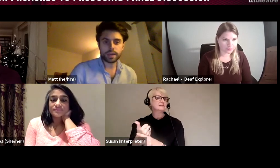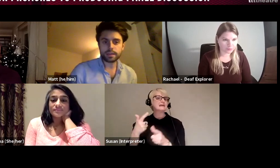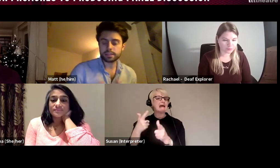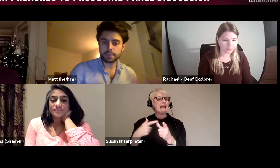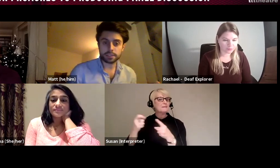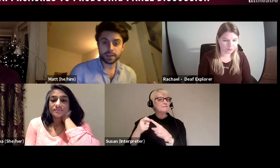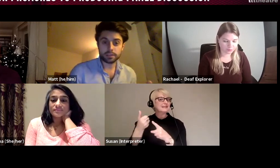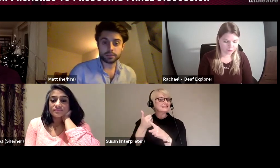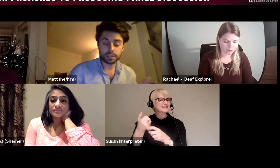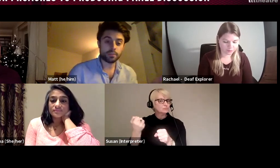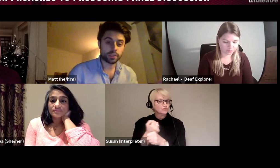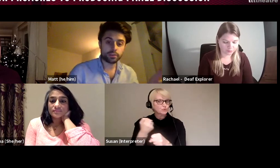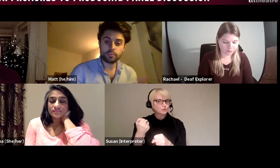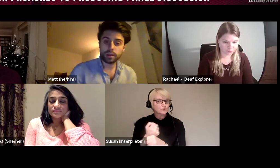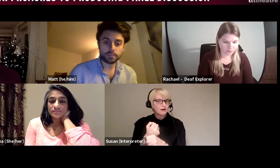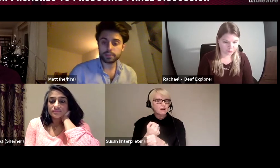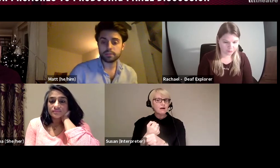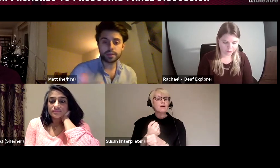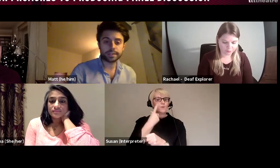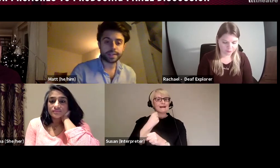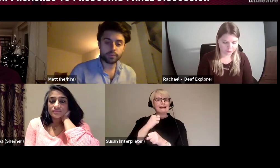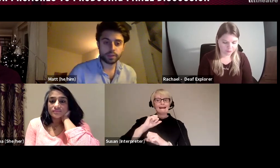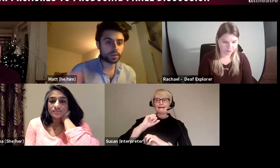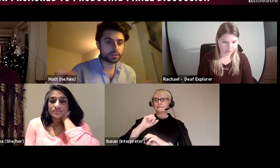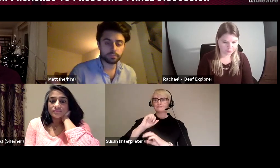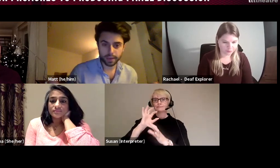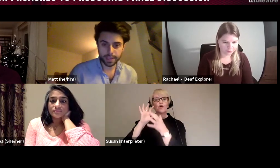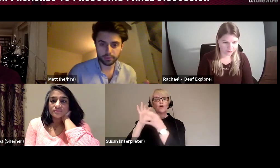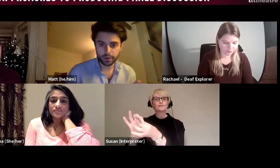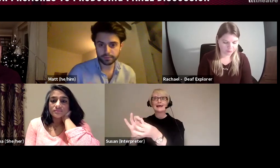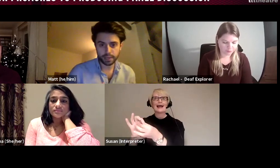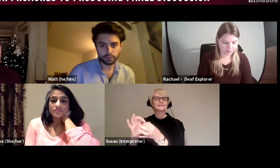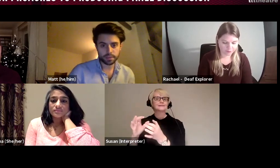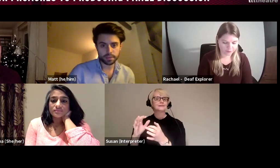established venues and you might start by doing a day a week or you might jump straight to a 5 day